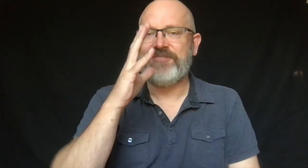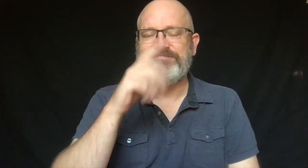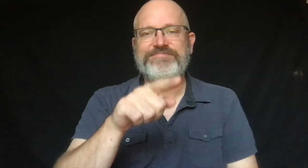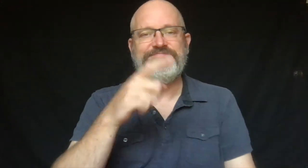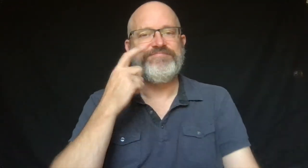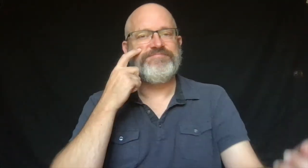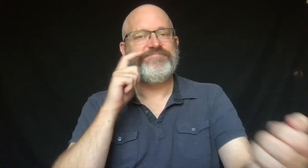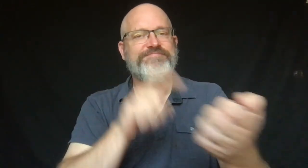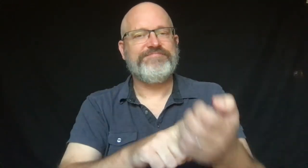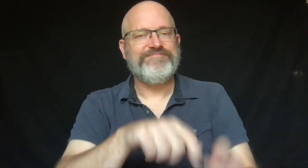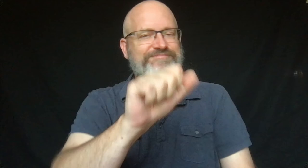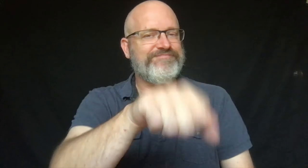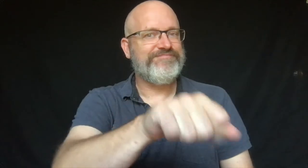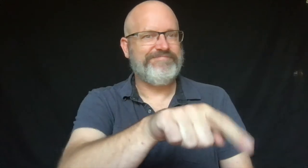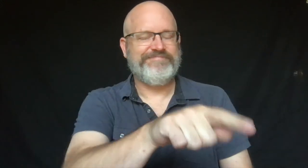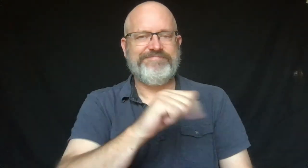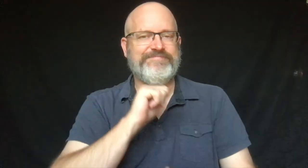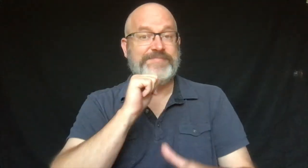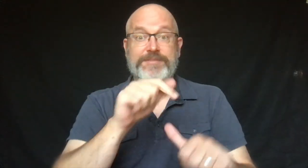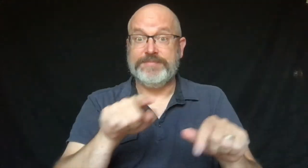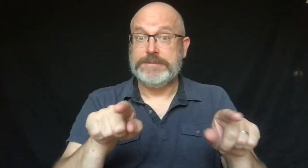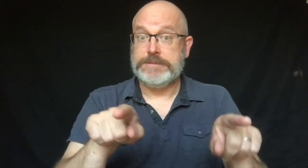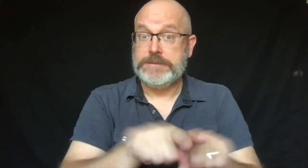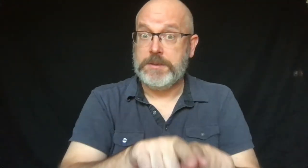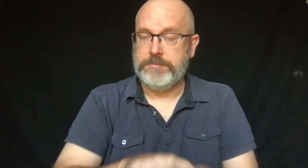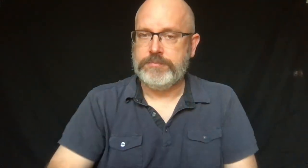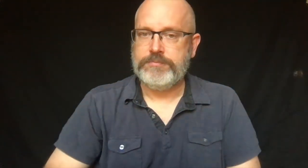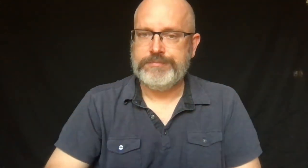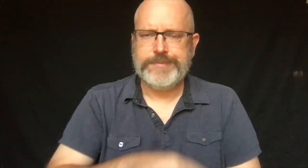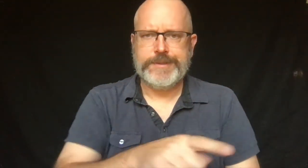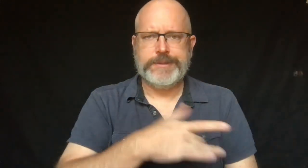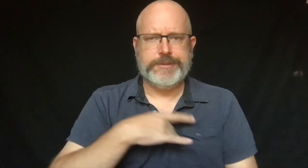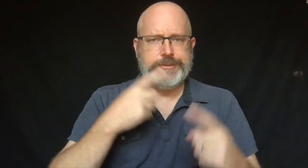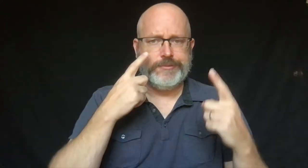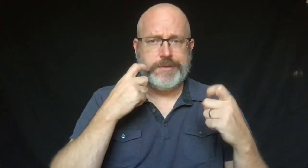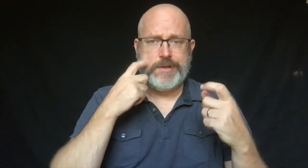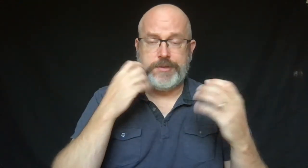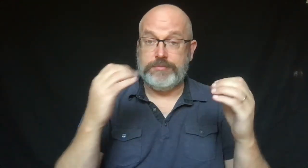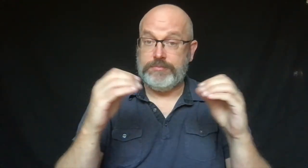Trinka's mom saw that Trinka was also not the same.